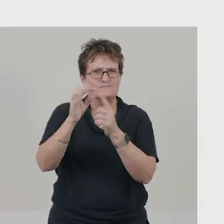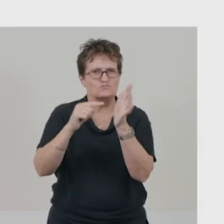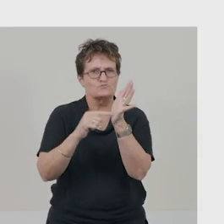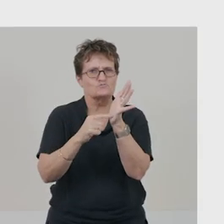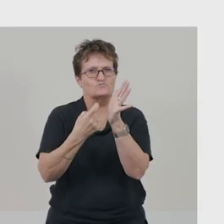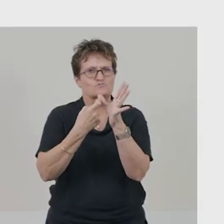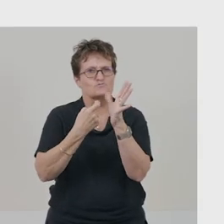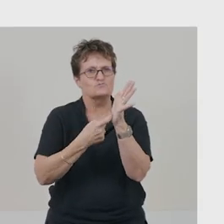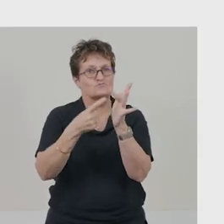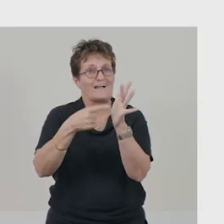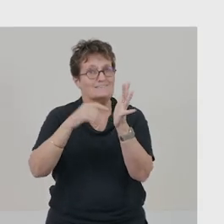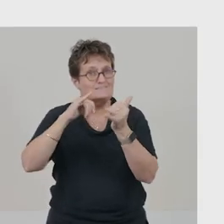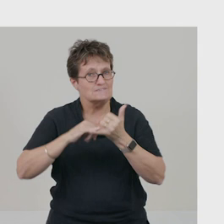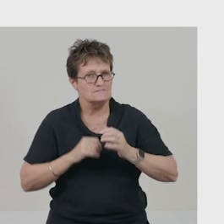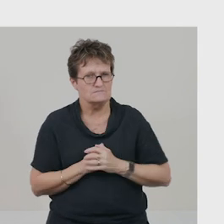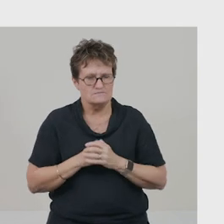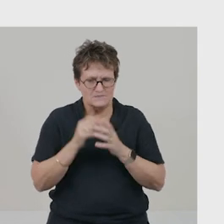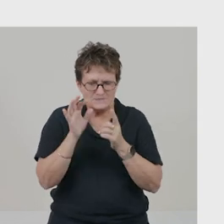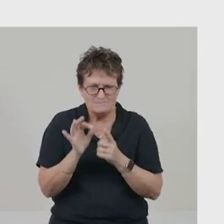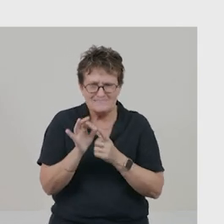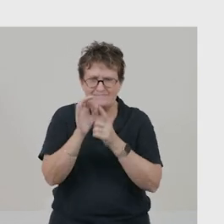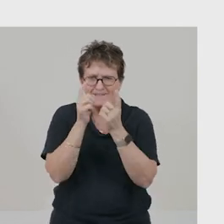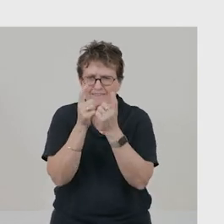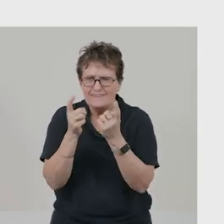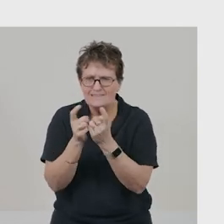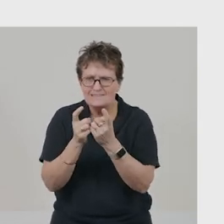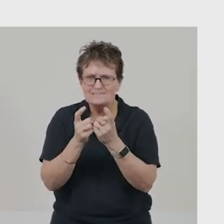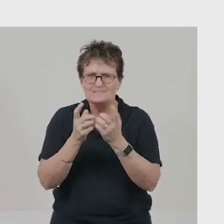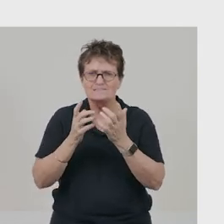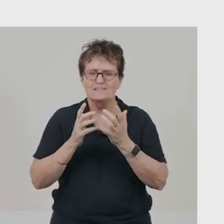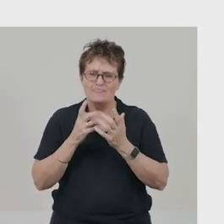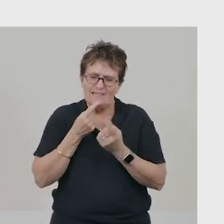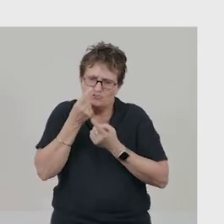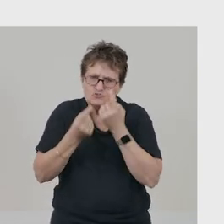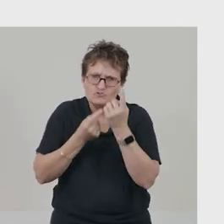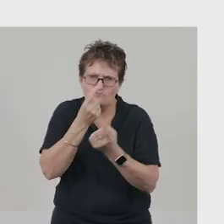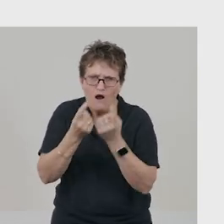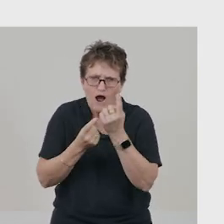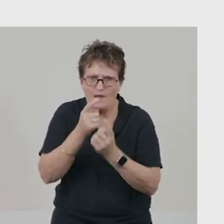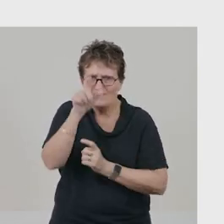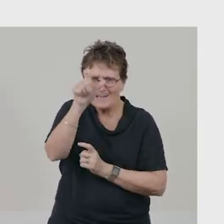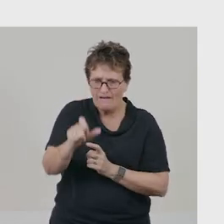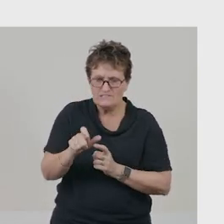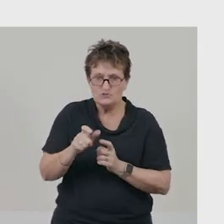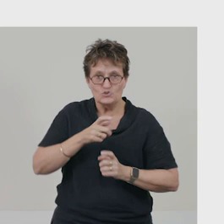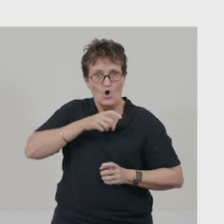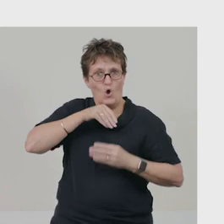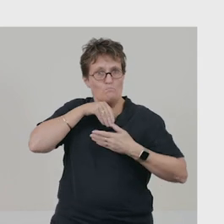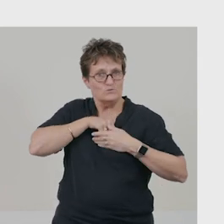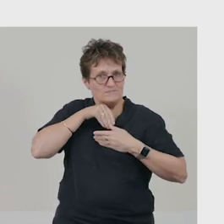Character traits are the specific features or qualities, that describe parts of a character’s personality or nature,